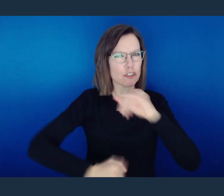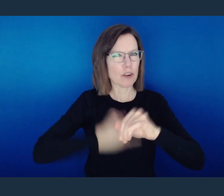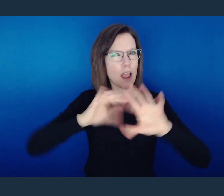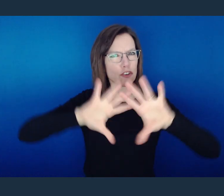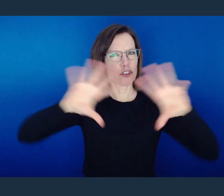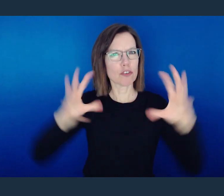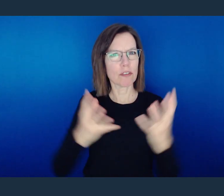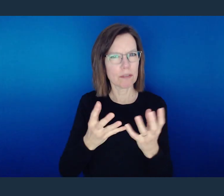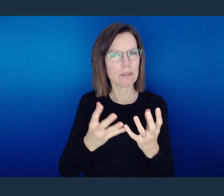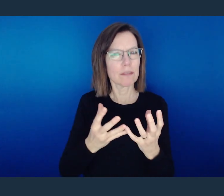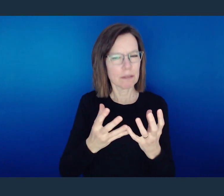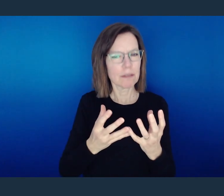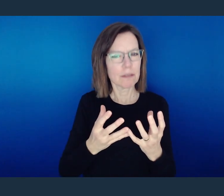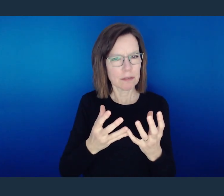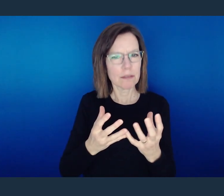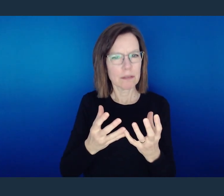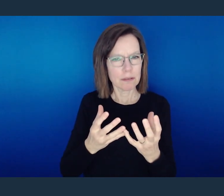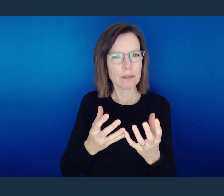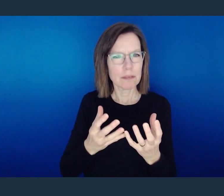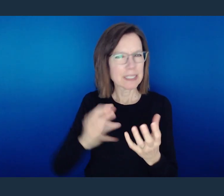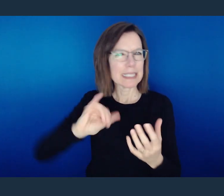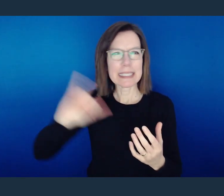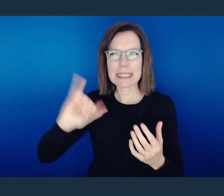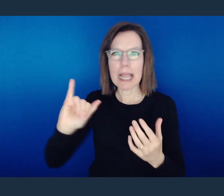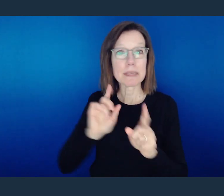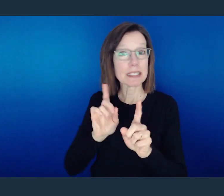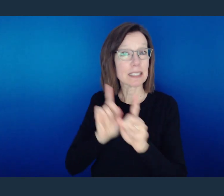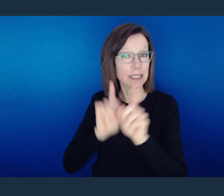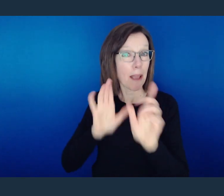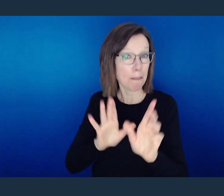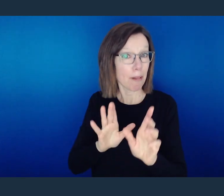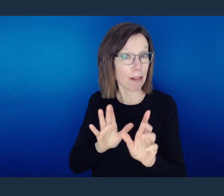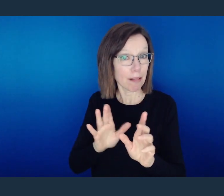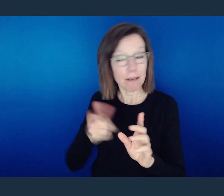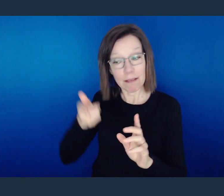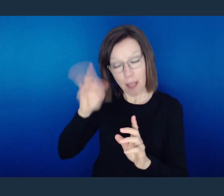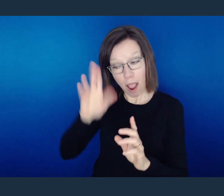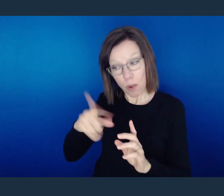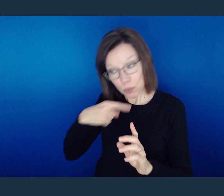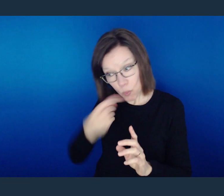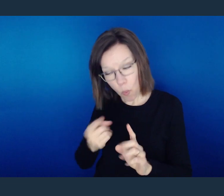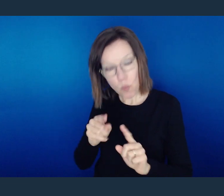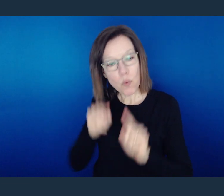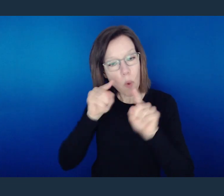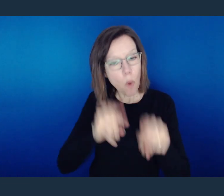This would be consistent with how the disciples were sent out.